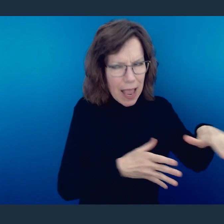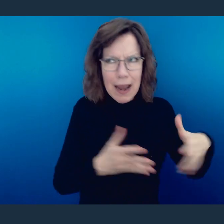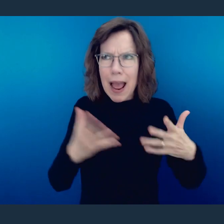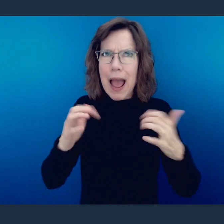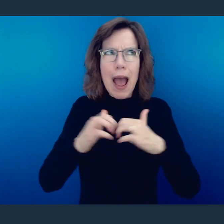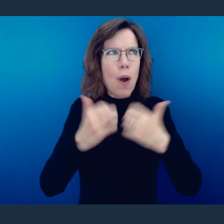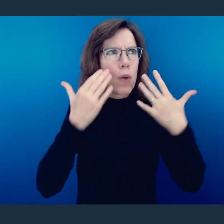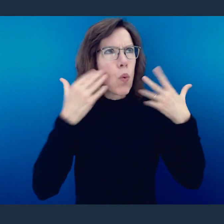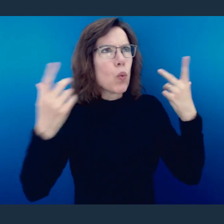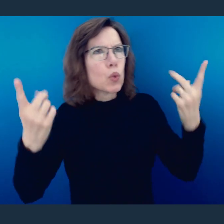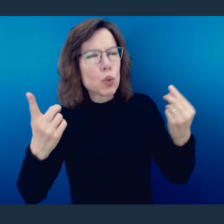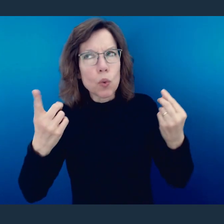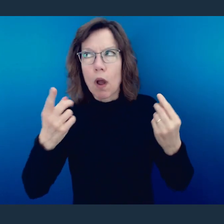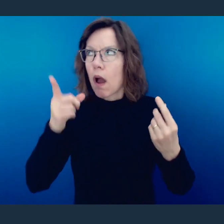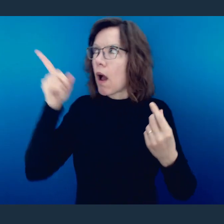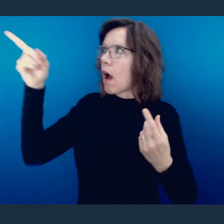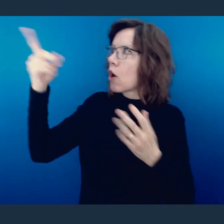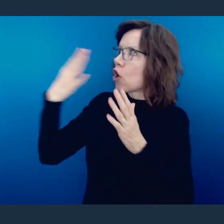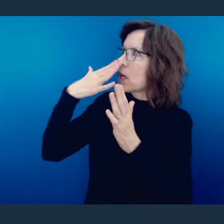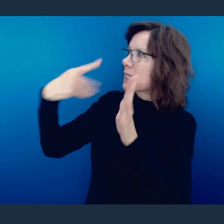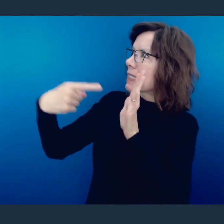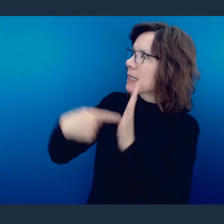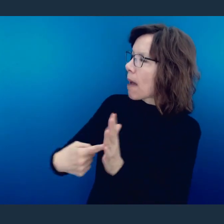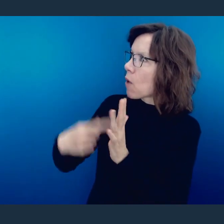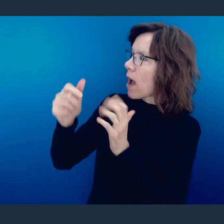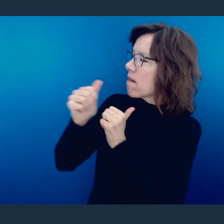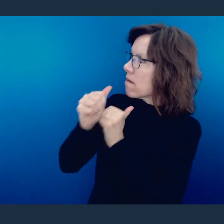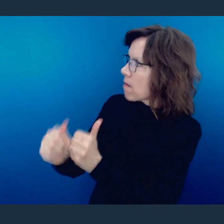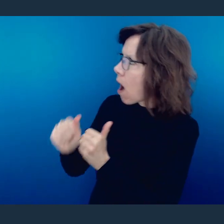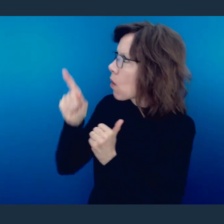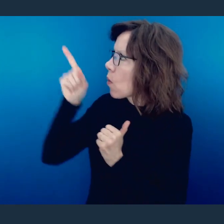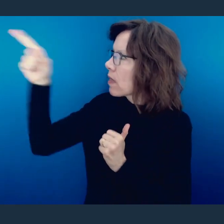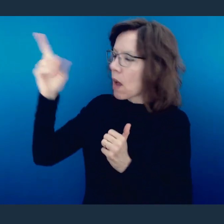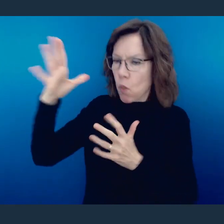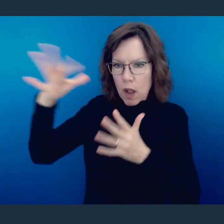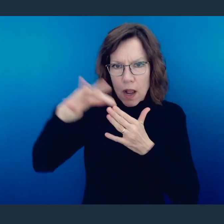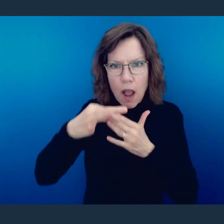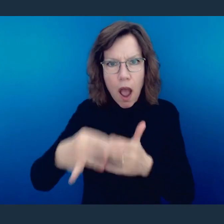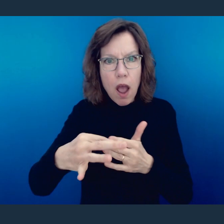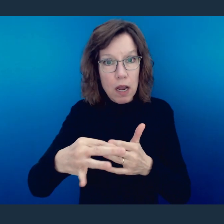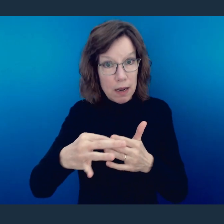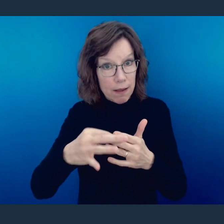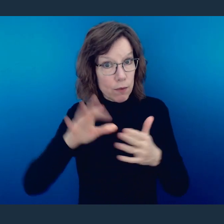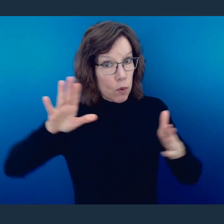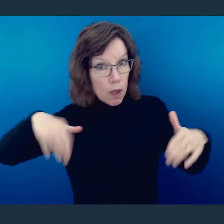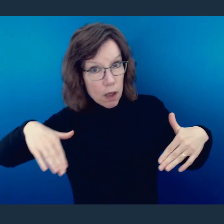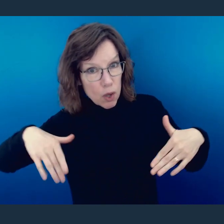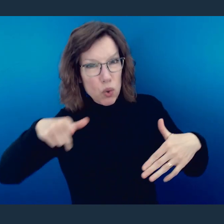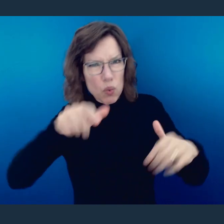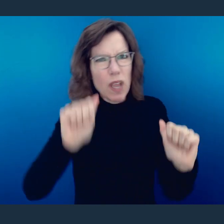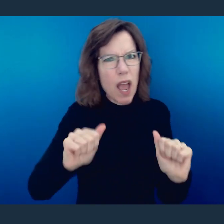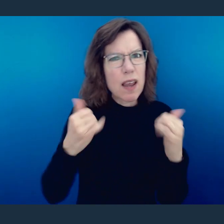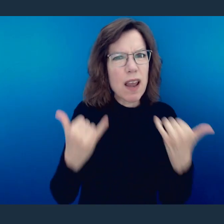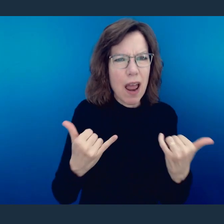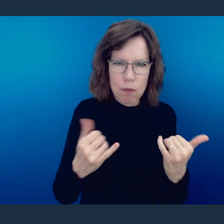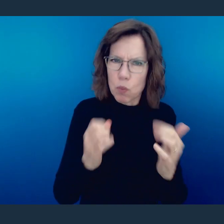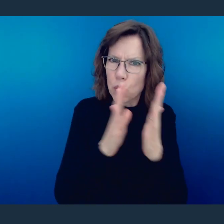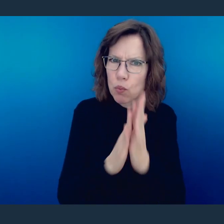example you might follow, whose instructions will guide you to where you need to be, then you can do so right now. And I want to pray with you.